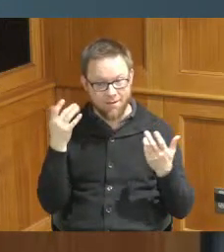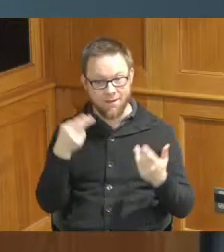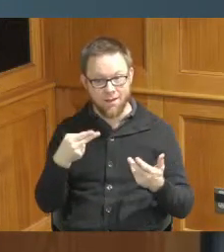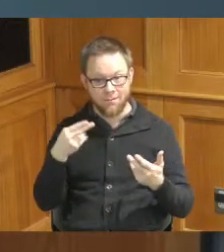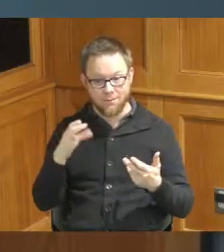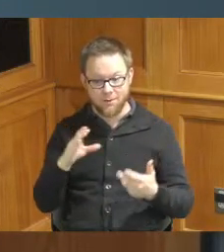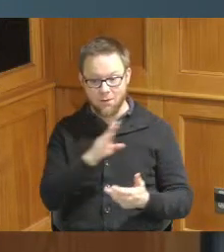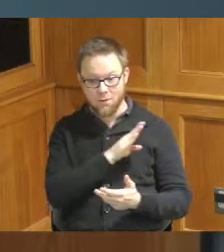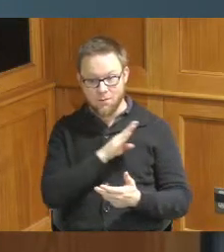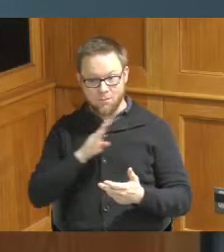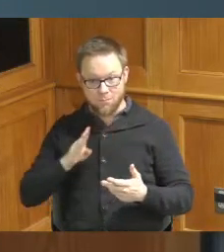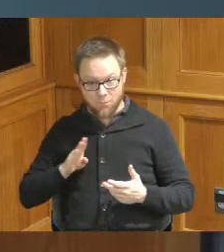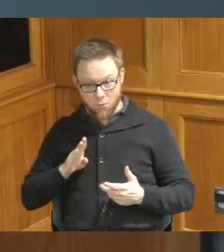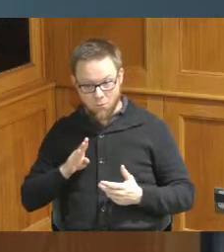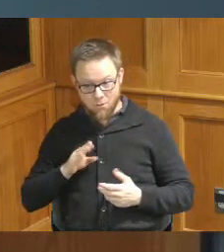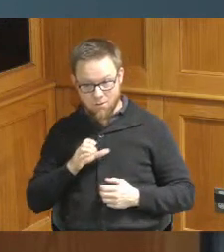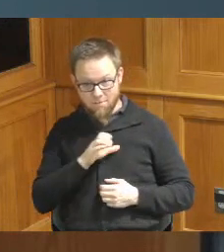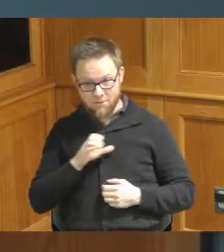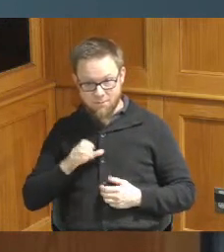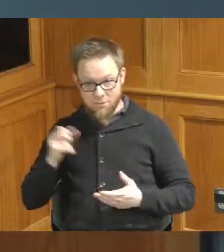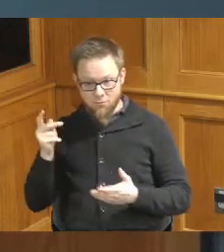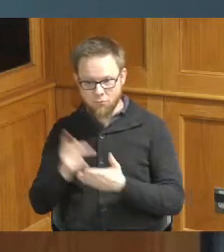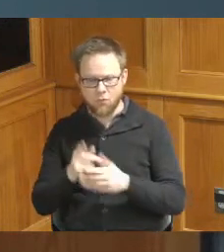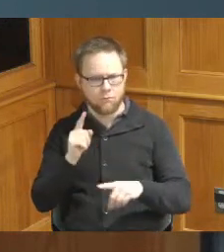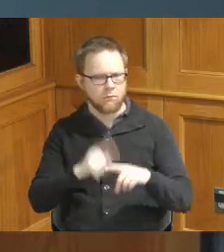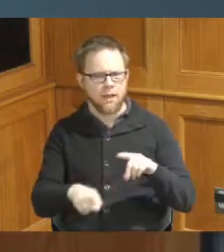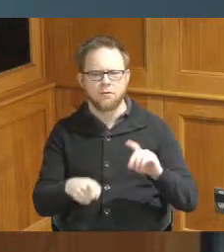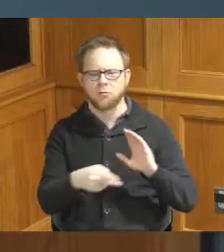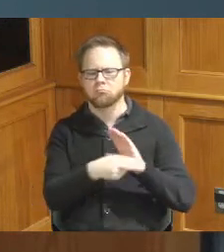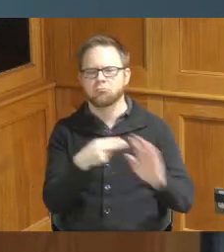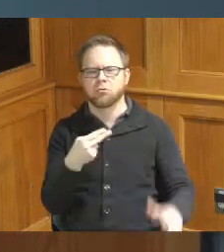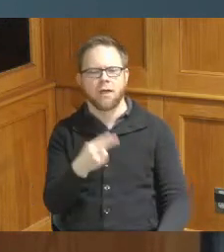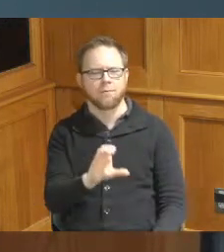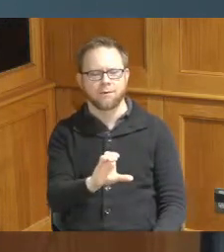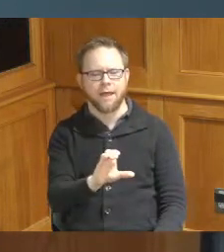Board of Commissioners you can't just say Hamilton County because a lot of folks running with the